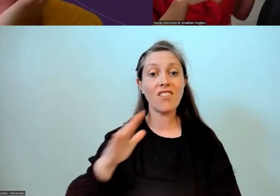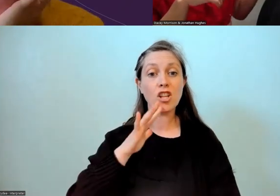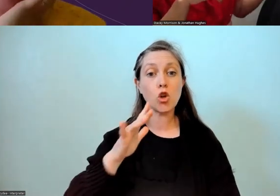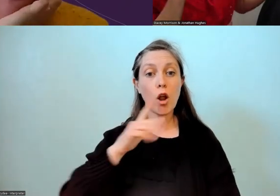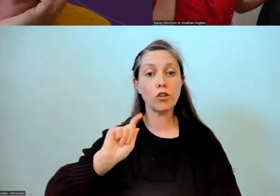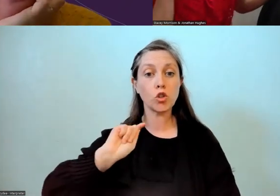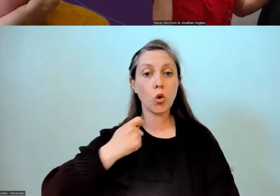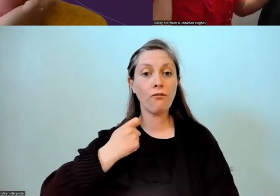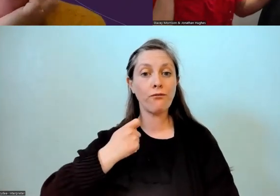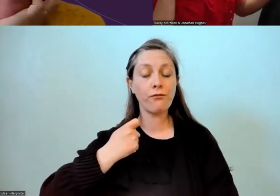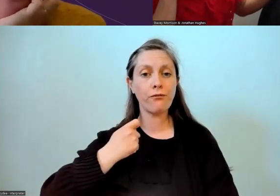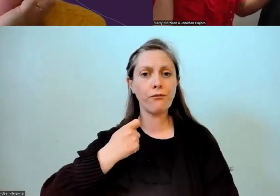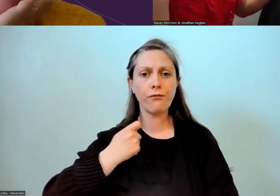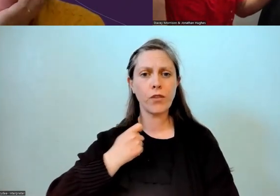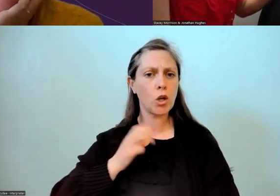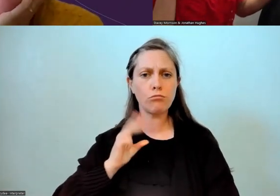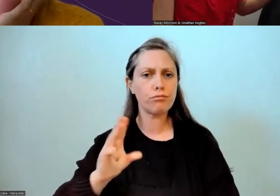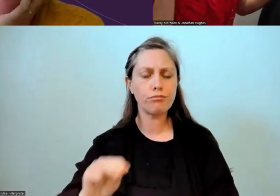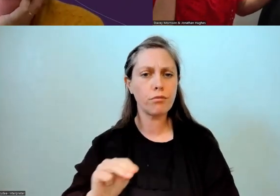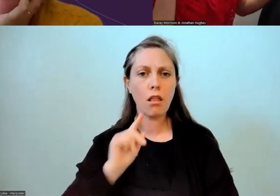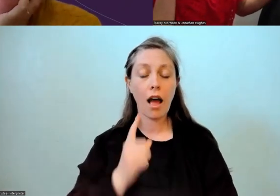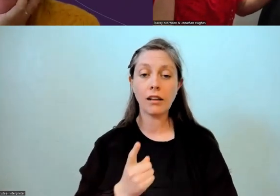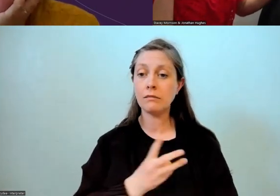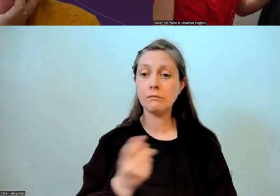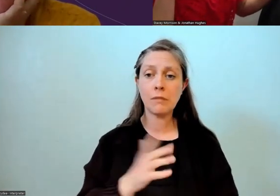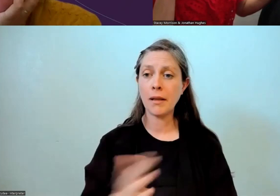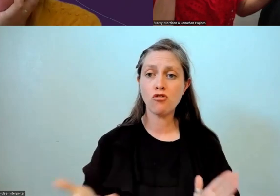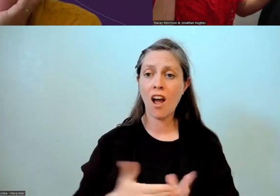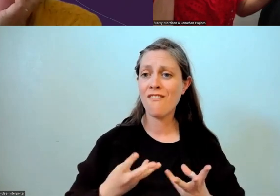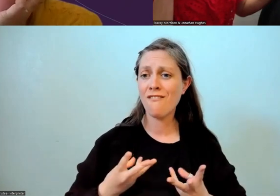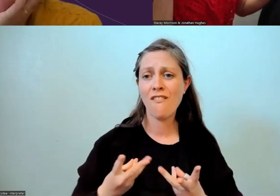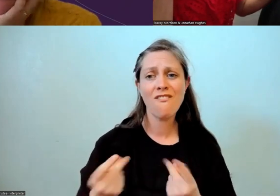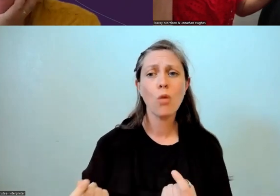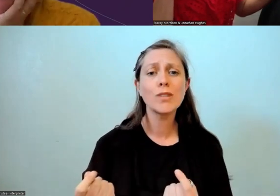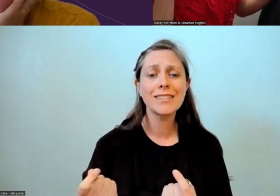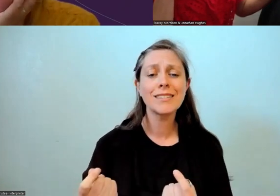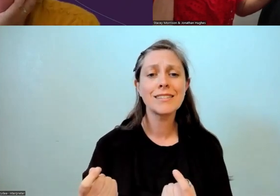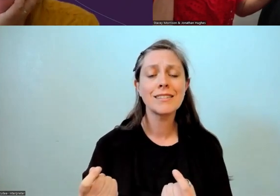but I mean kids who are fluent. And Josie, I guess you've probably noticed as well,